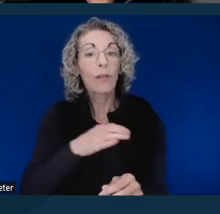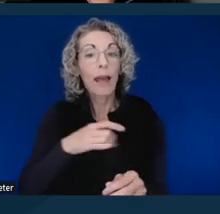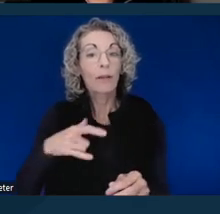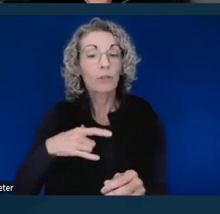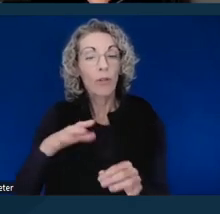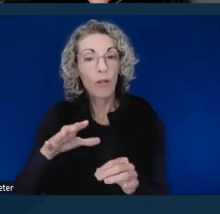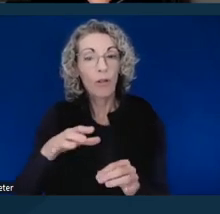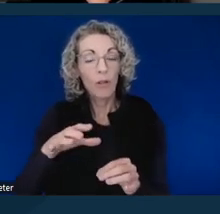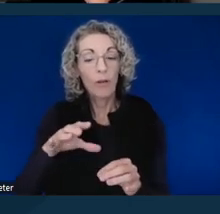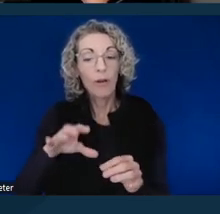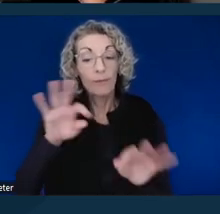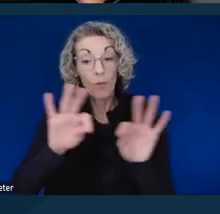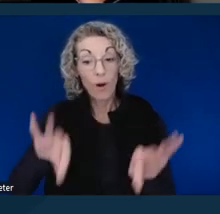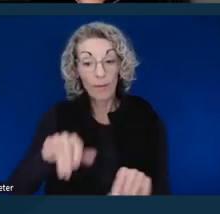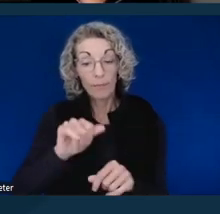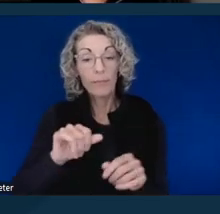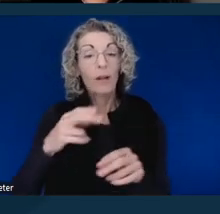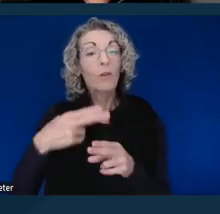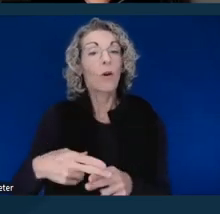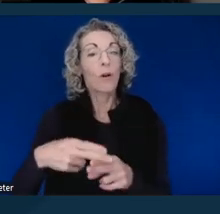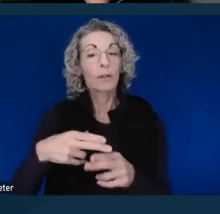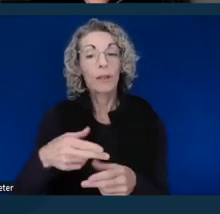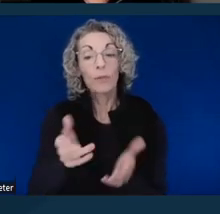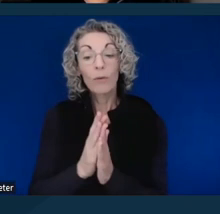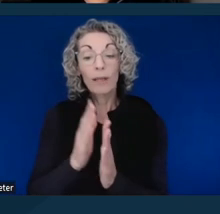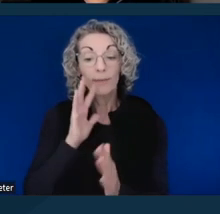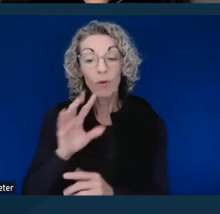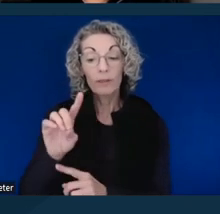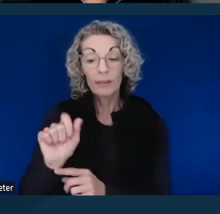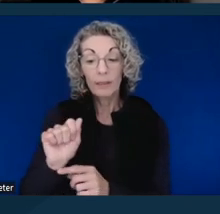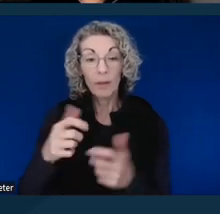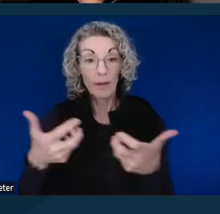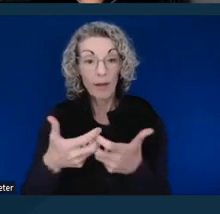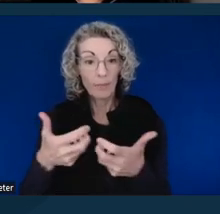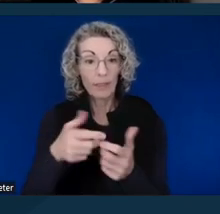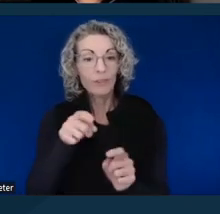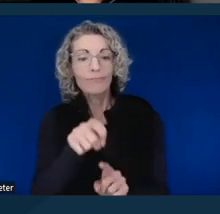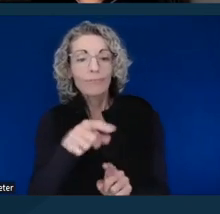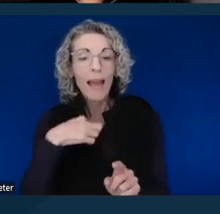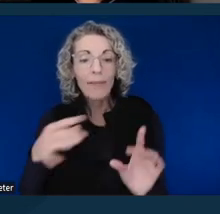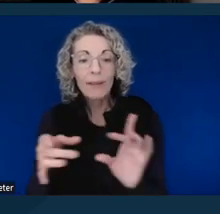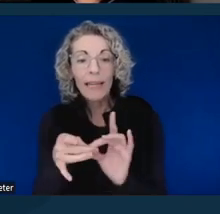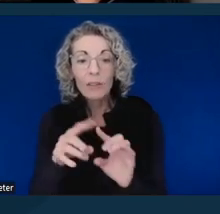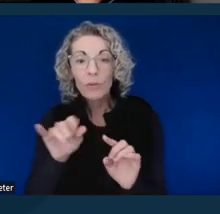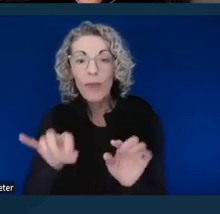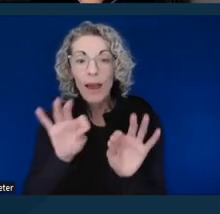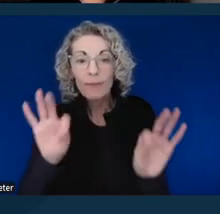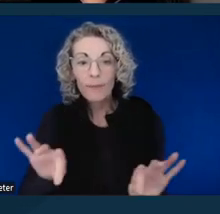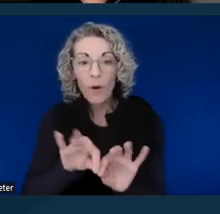"Request for Disability Accommodation." And I've provided a link to that form in the slides.